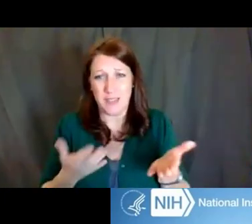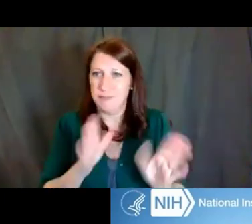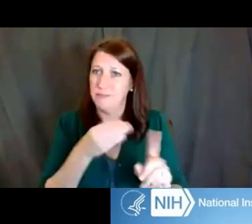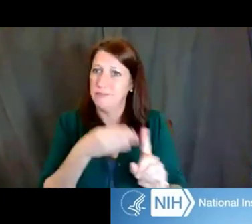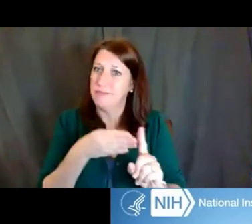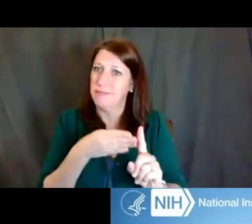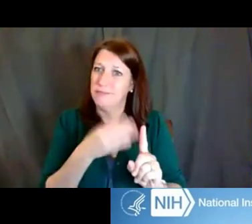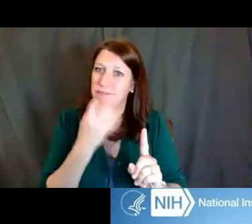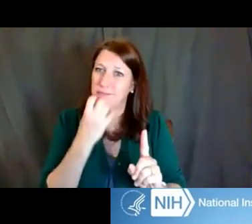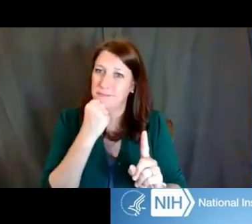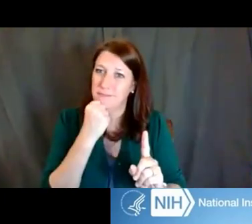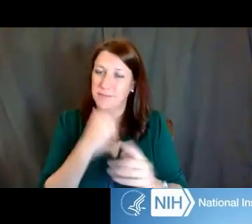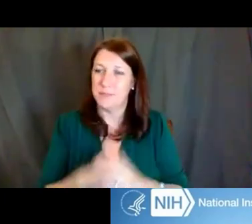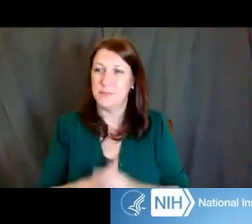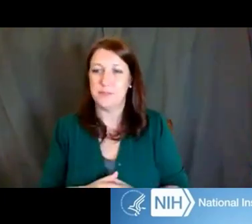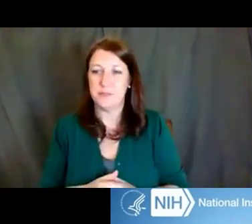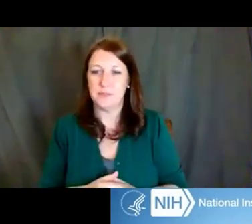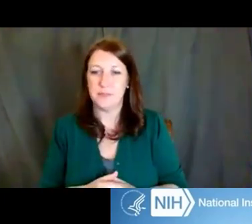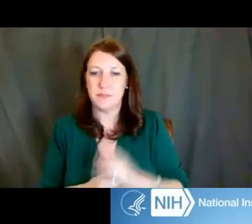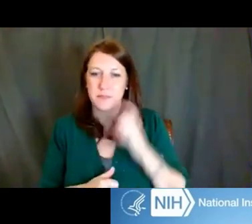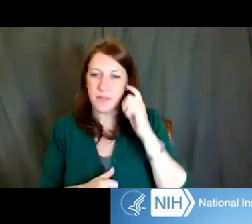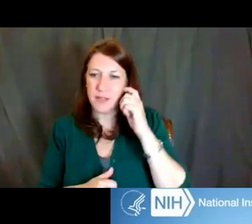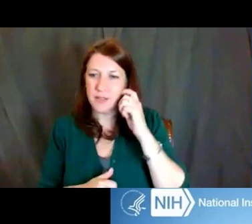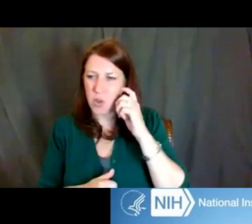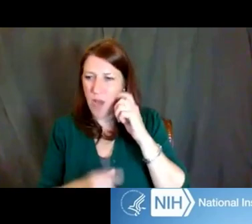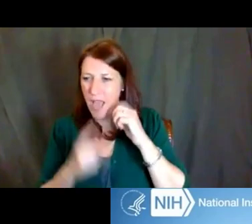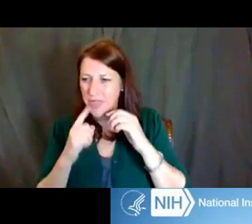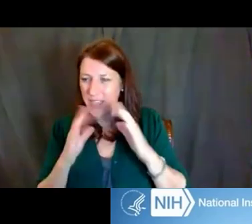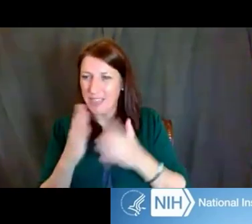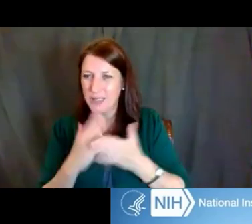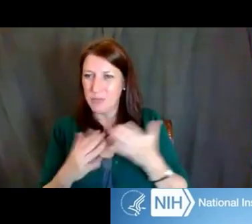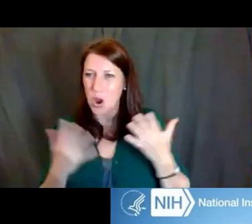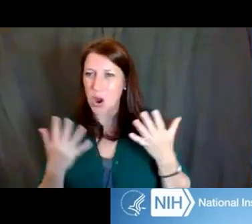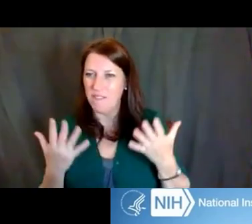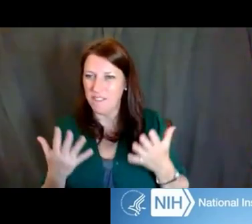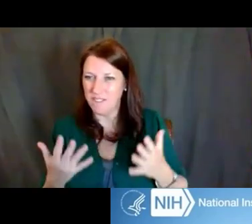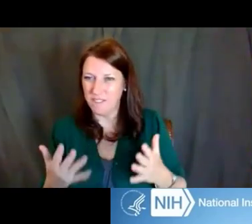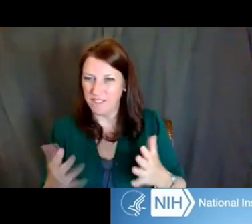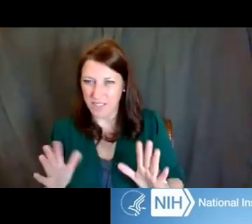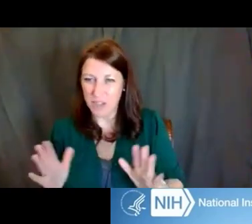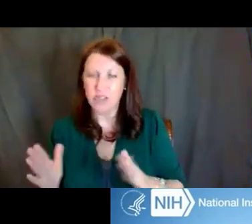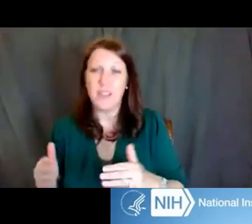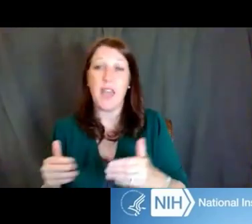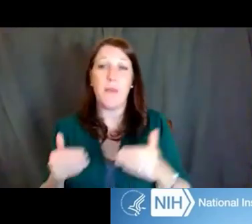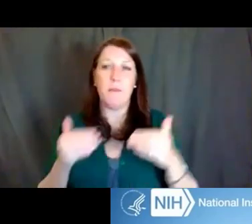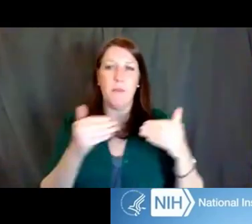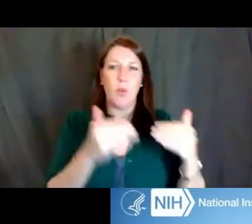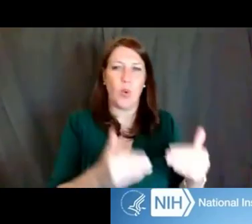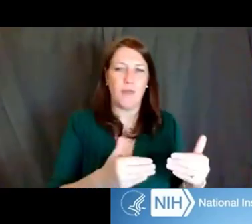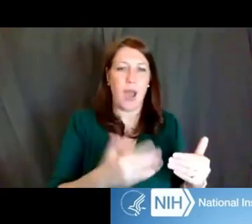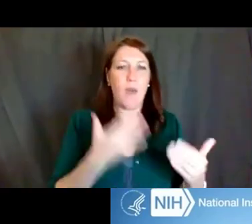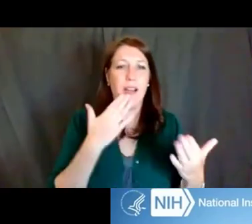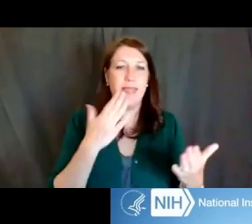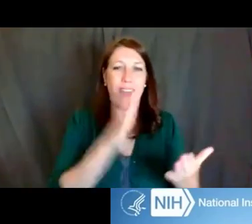Dr. Teraya Donaldson: So I think that this is the close of our session, so we can move to the next. I would like to thank the presenters today.